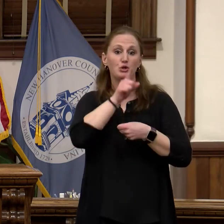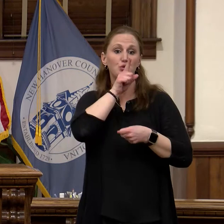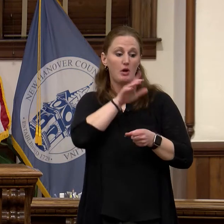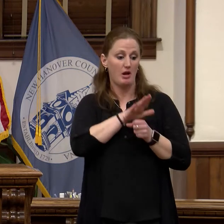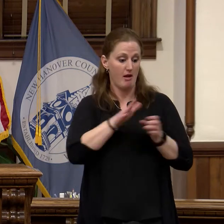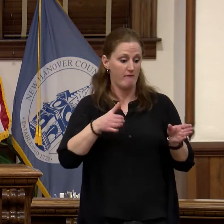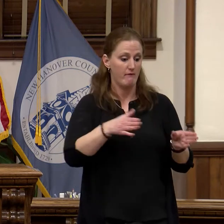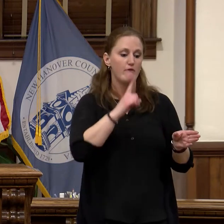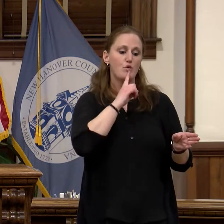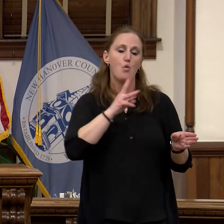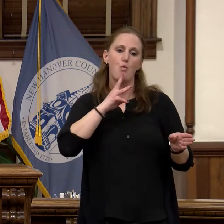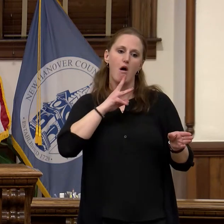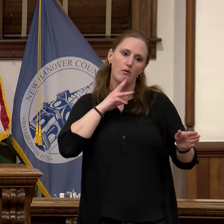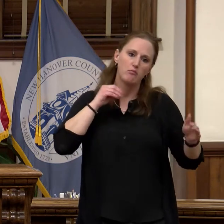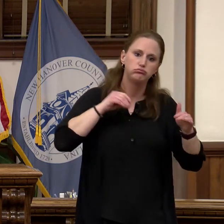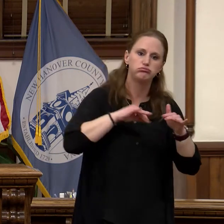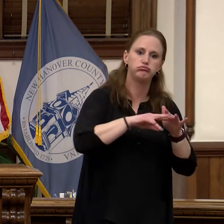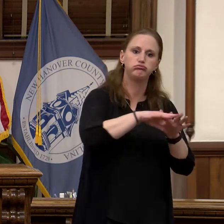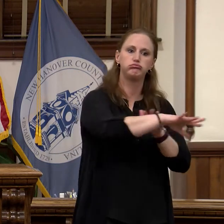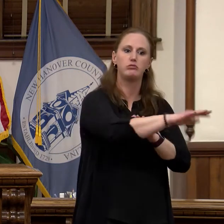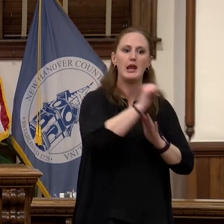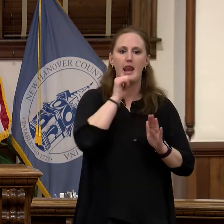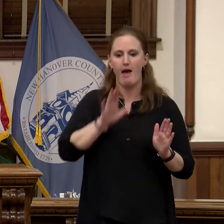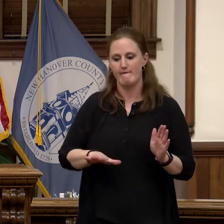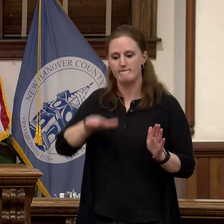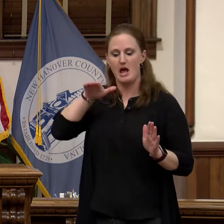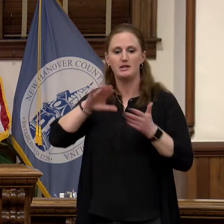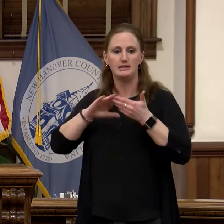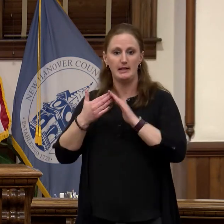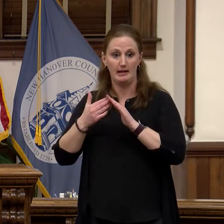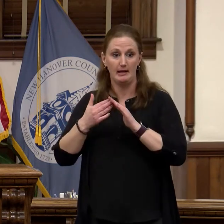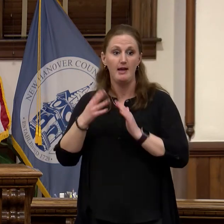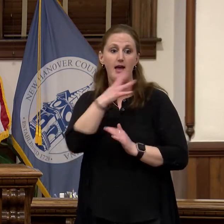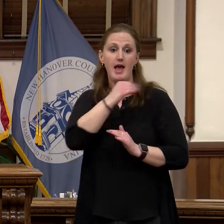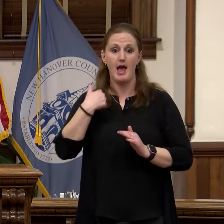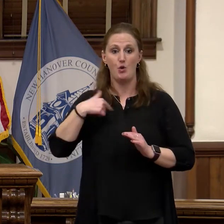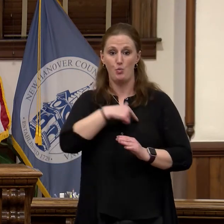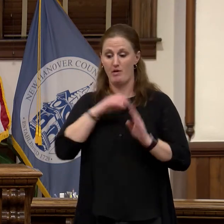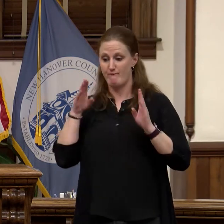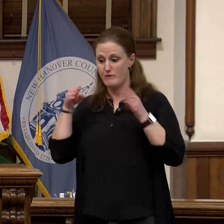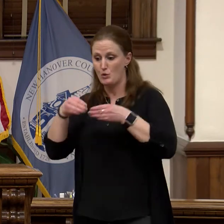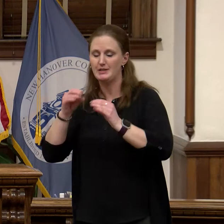a result of the storm and we submit another 29 watershed projects to FEMA to